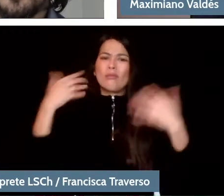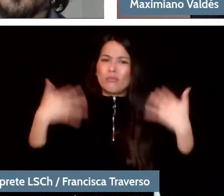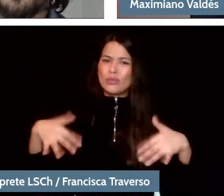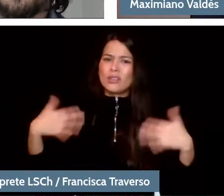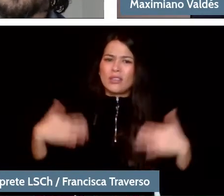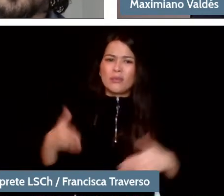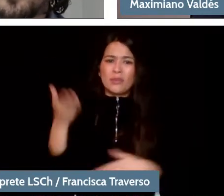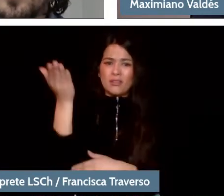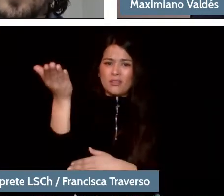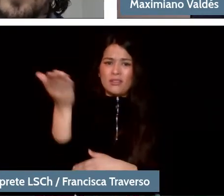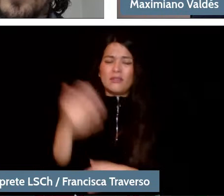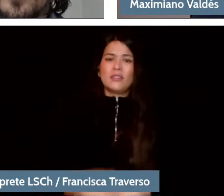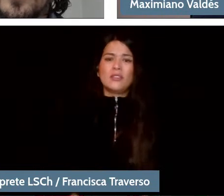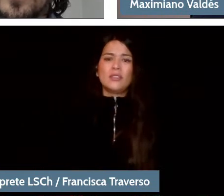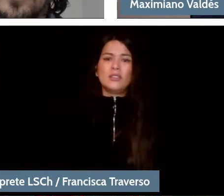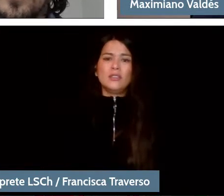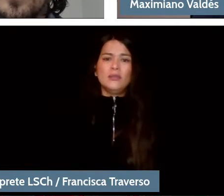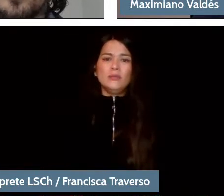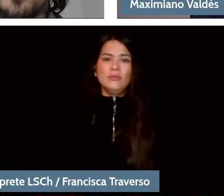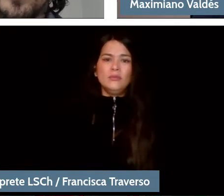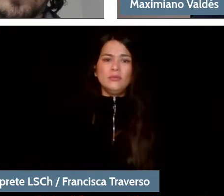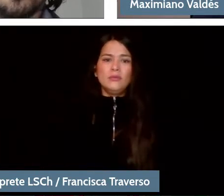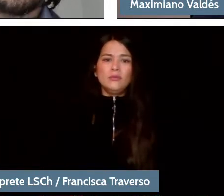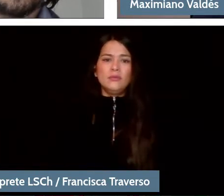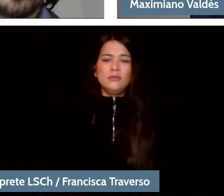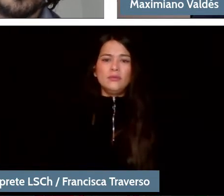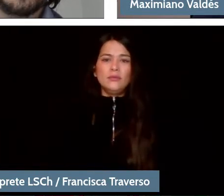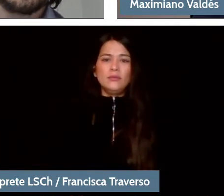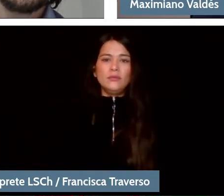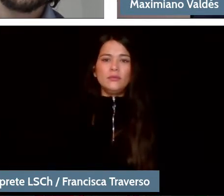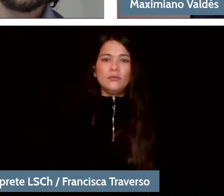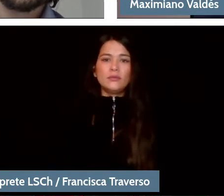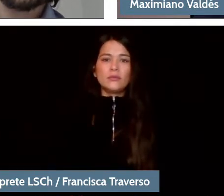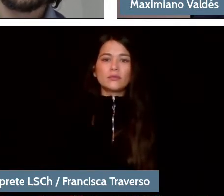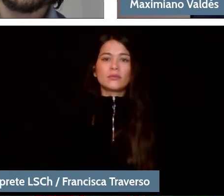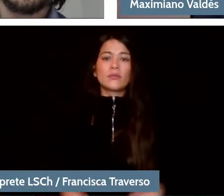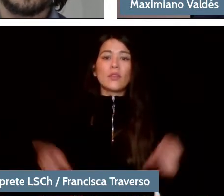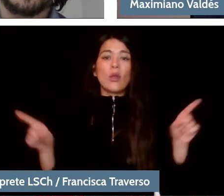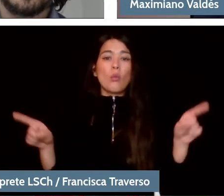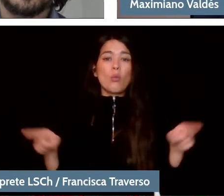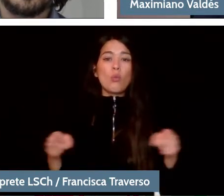Well, about the articulation of the phrase. Obviously, in the baroque world the sentences are shorter